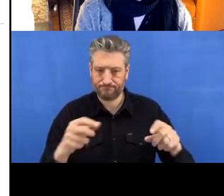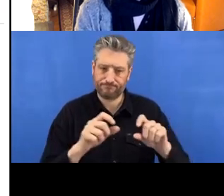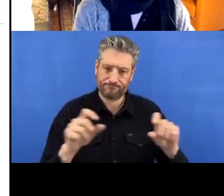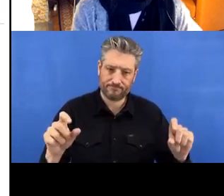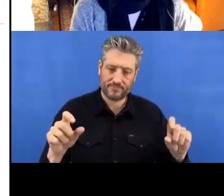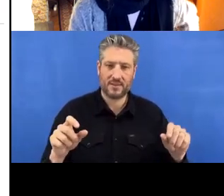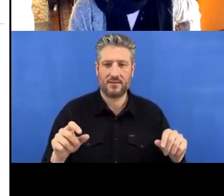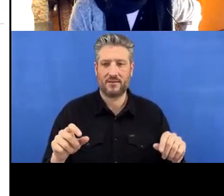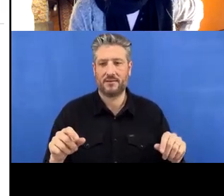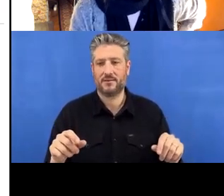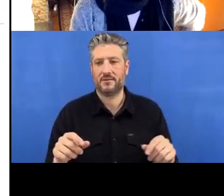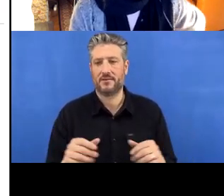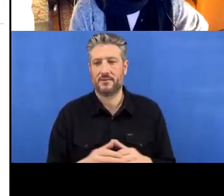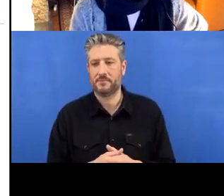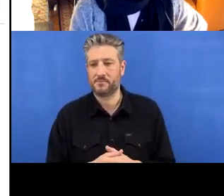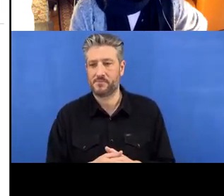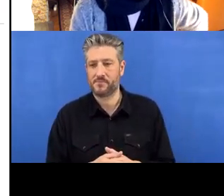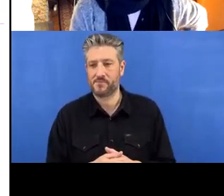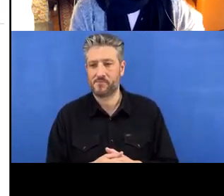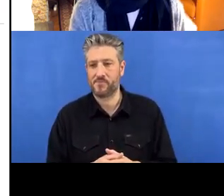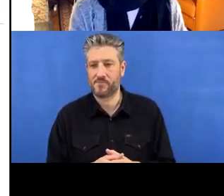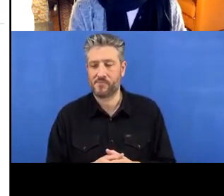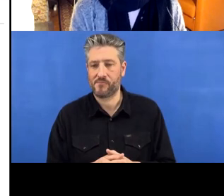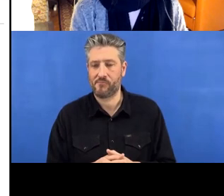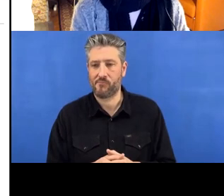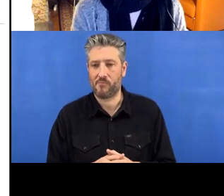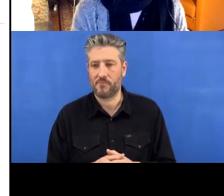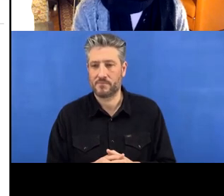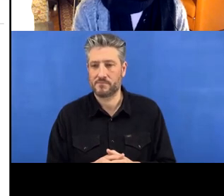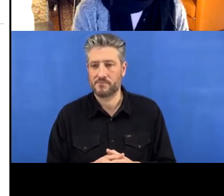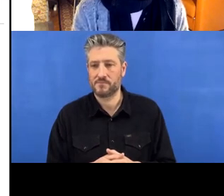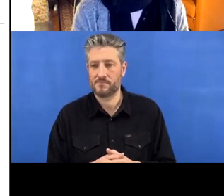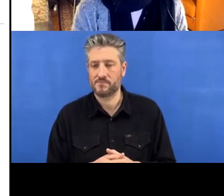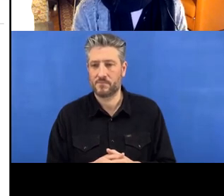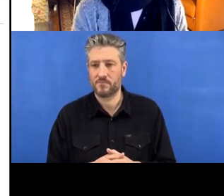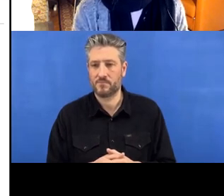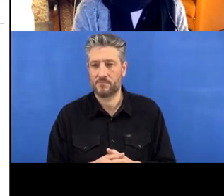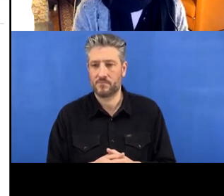like, useful for keeping track of your R code. Okay, well that was just one